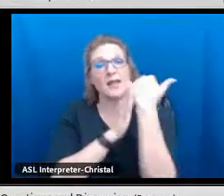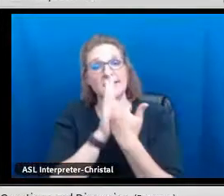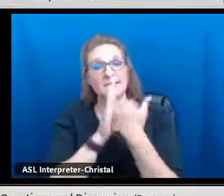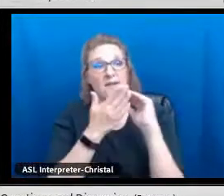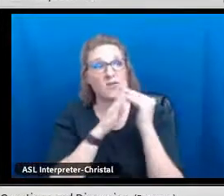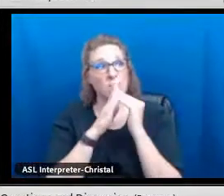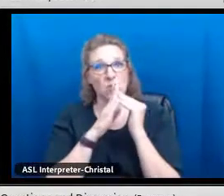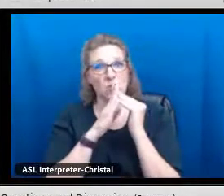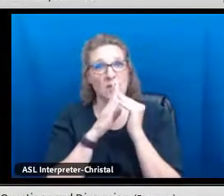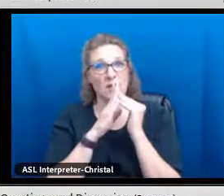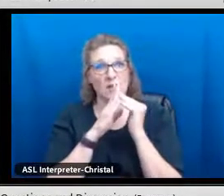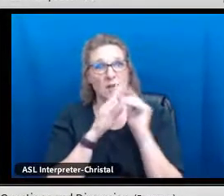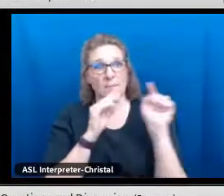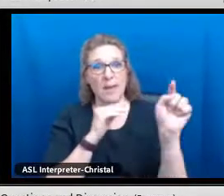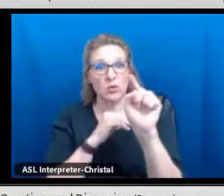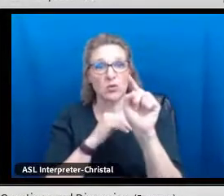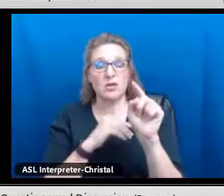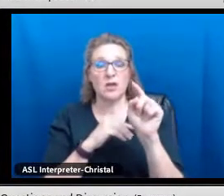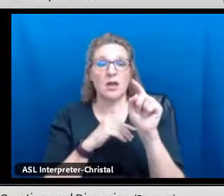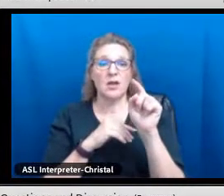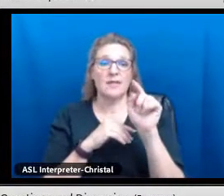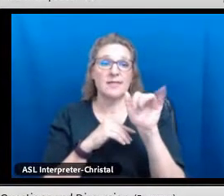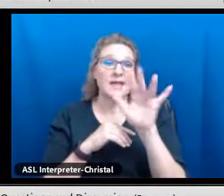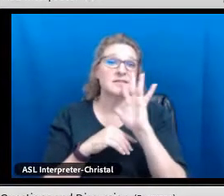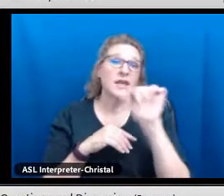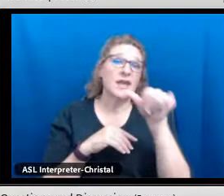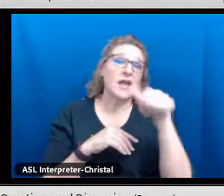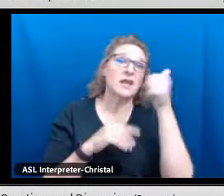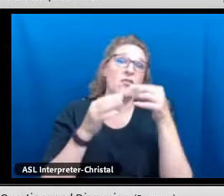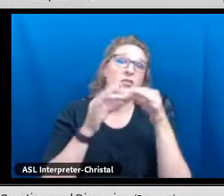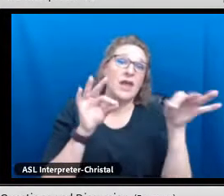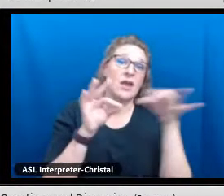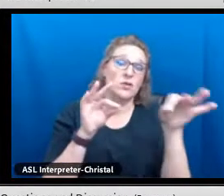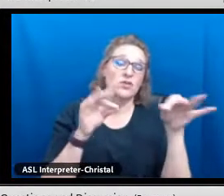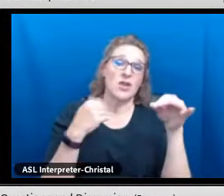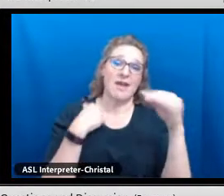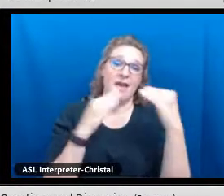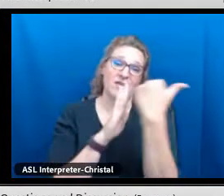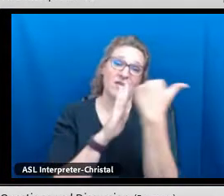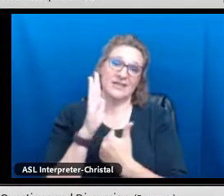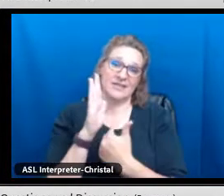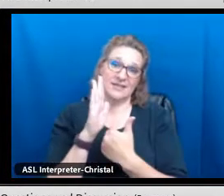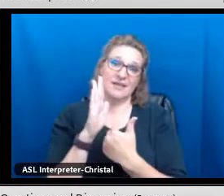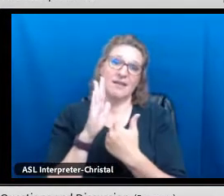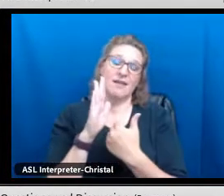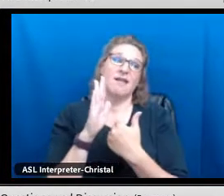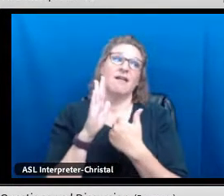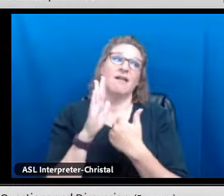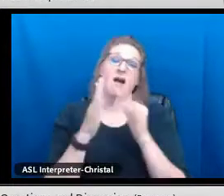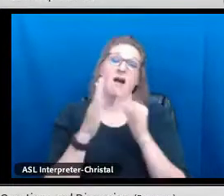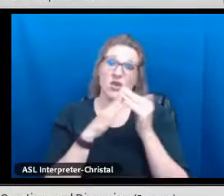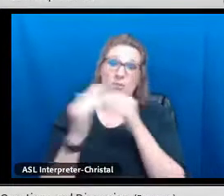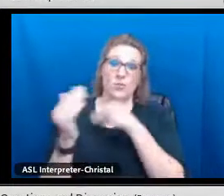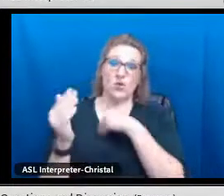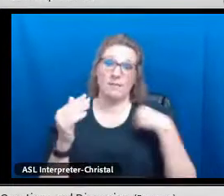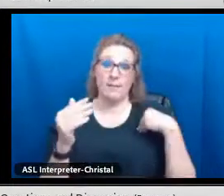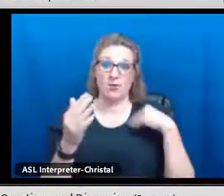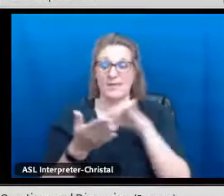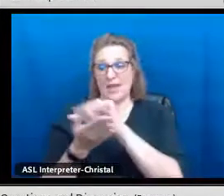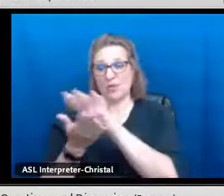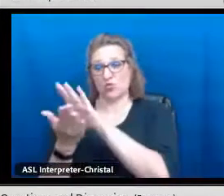Also, the other piece of advice I would say is to gather a list of community members who